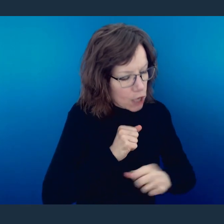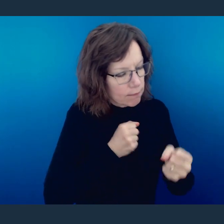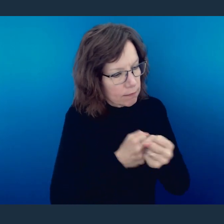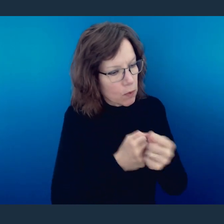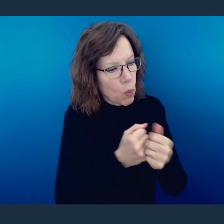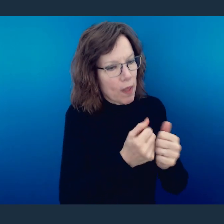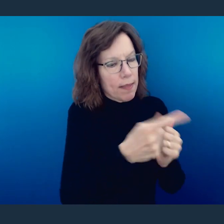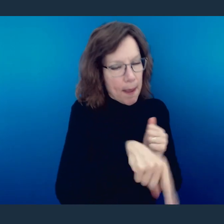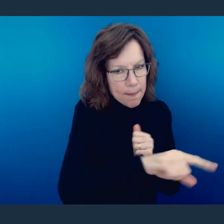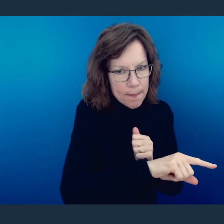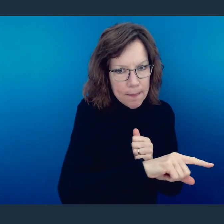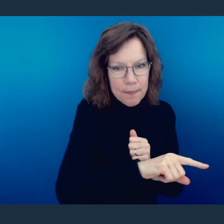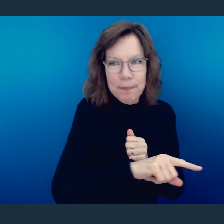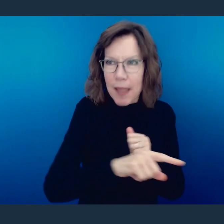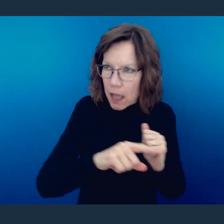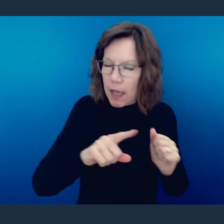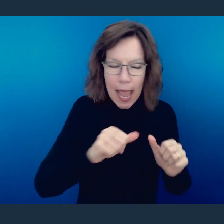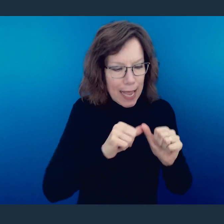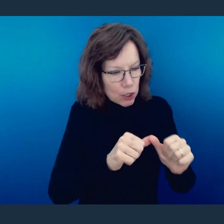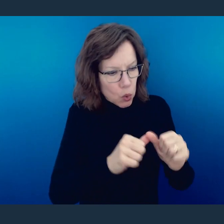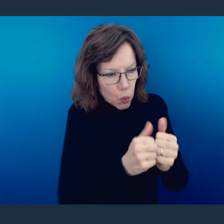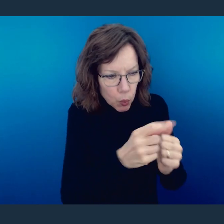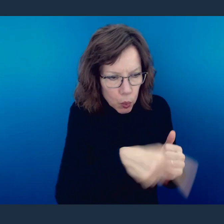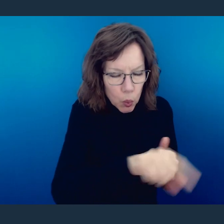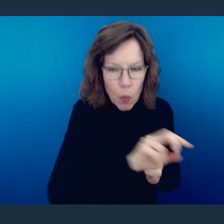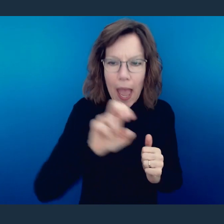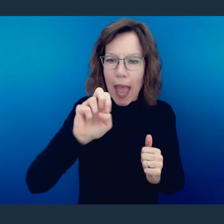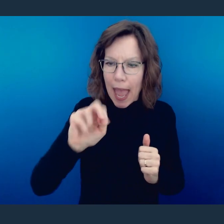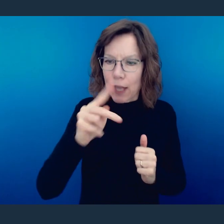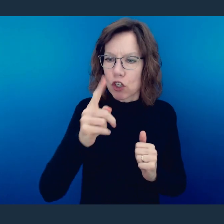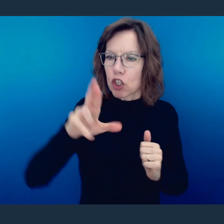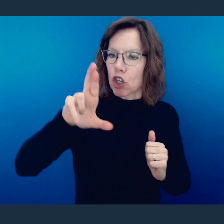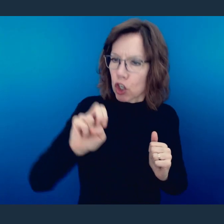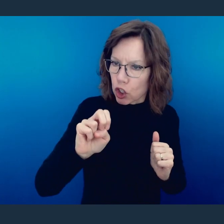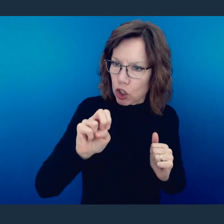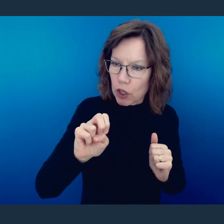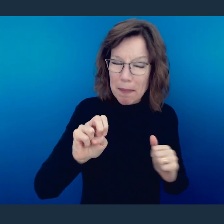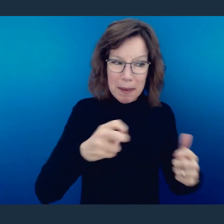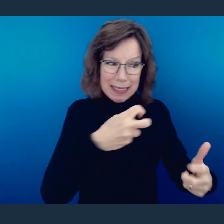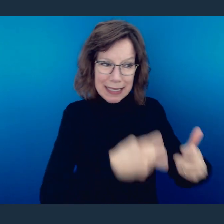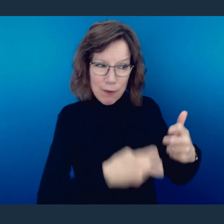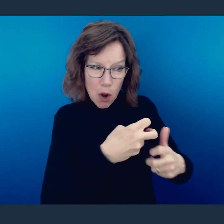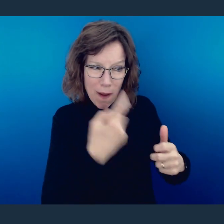to bear. And "to bear with" here is the sense of to endure. To endure something that may